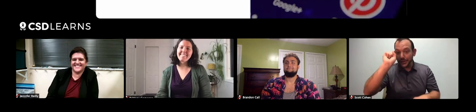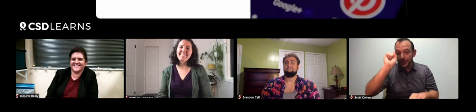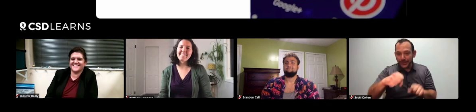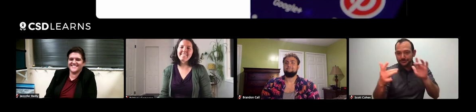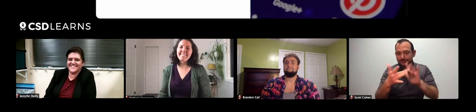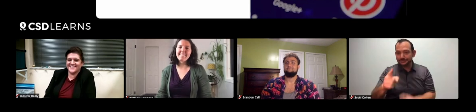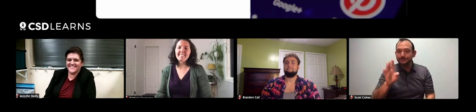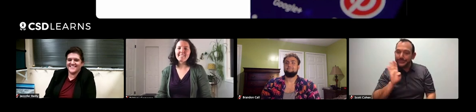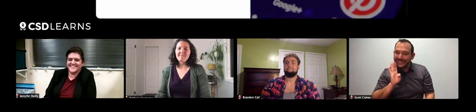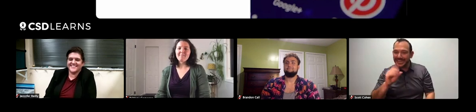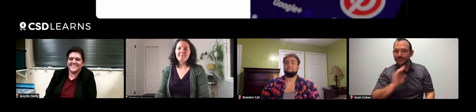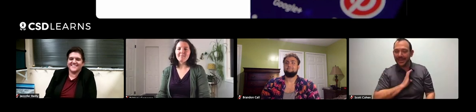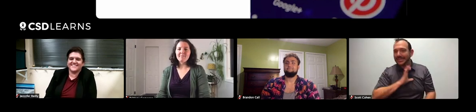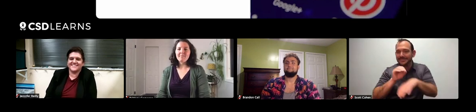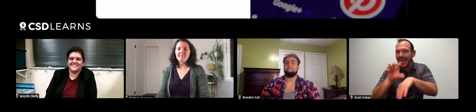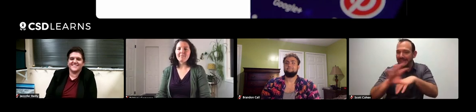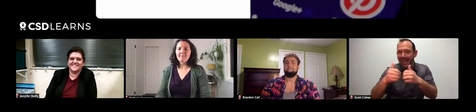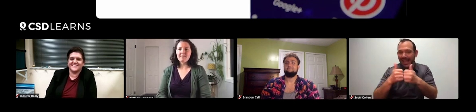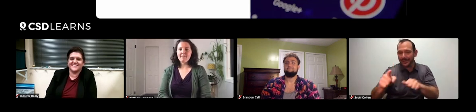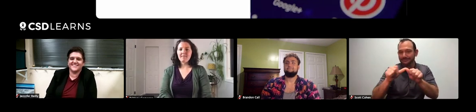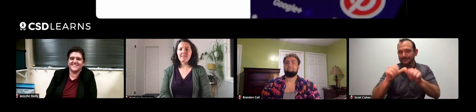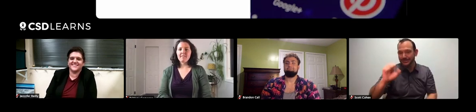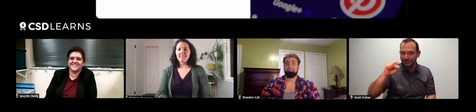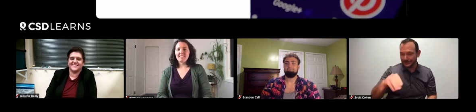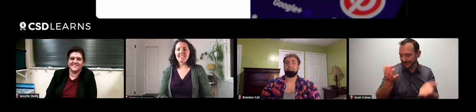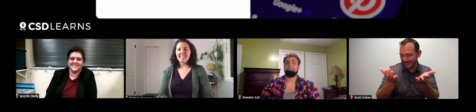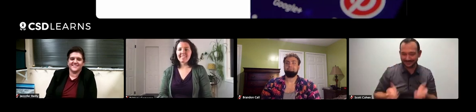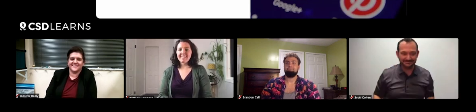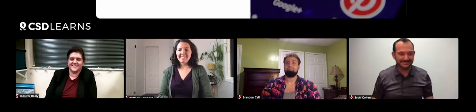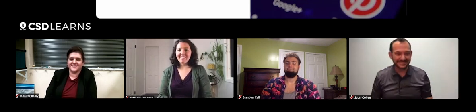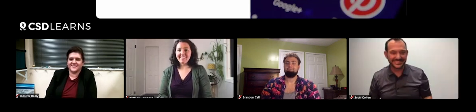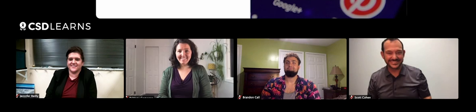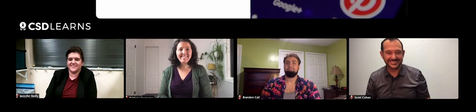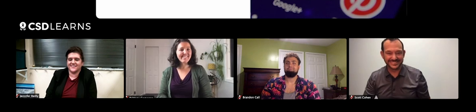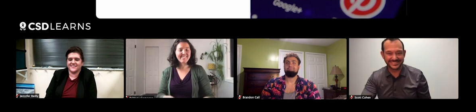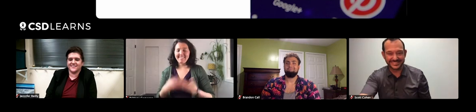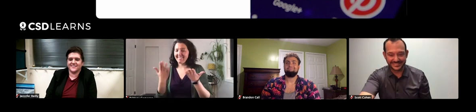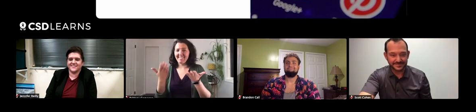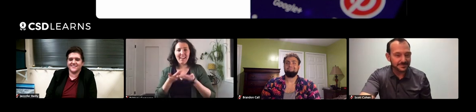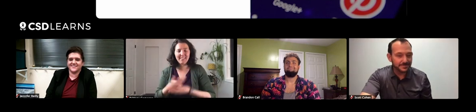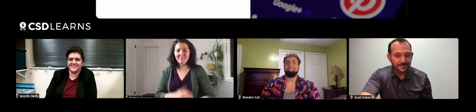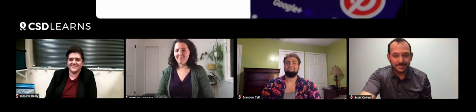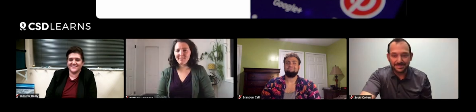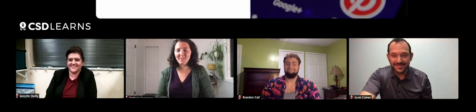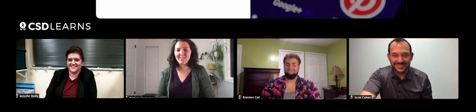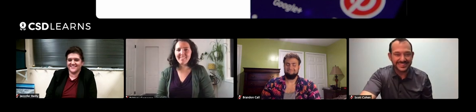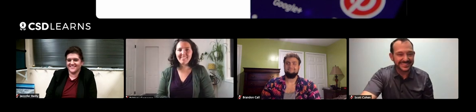You can reach out to Brittany and Brandon and ask any more questions you may have through social media. Yes, you're welcome to reach out.